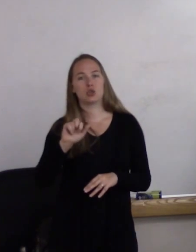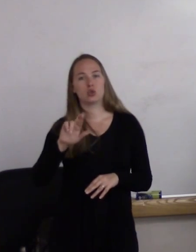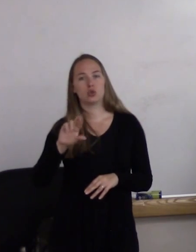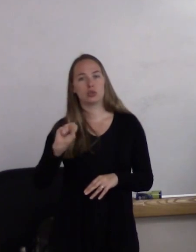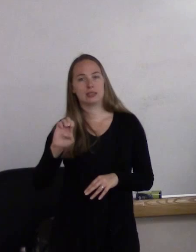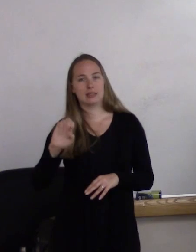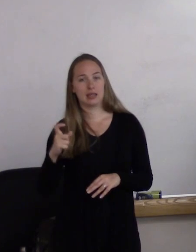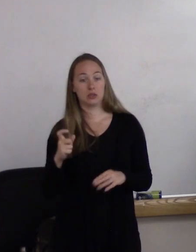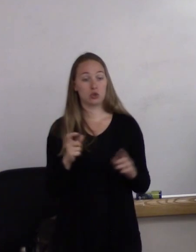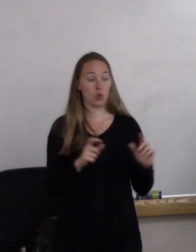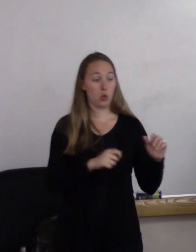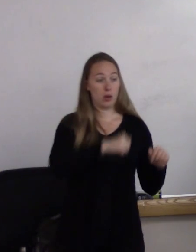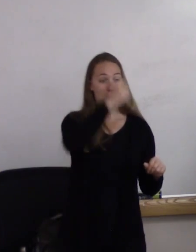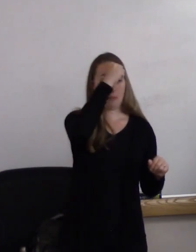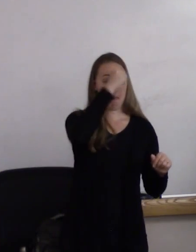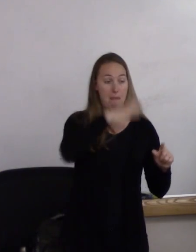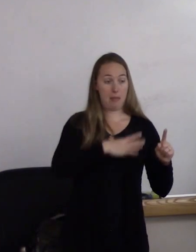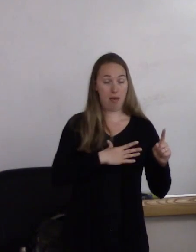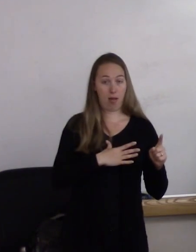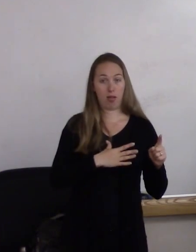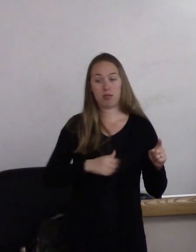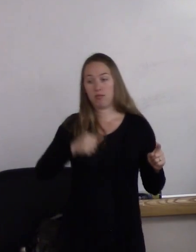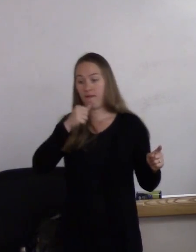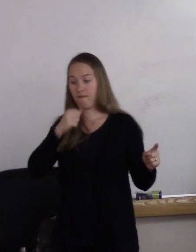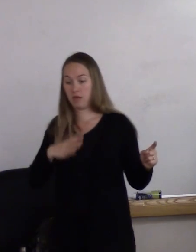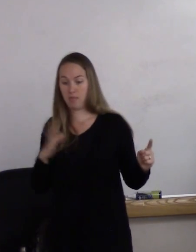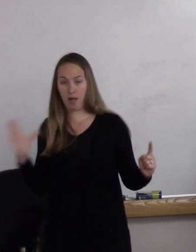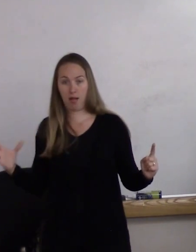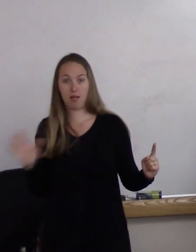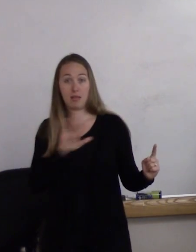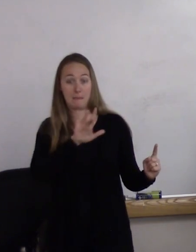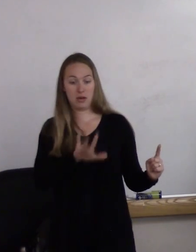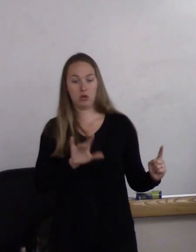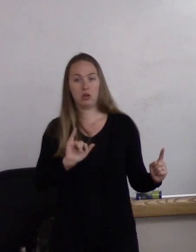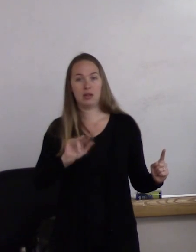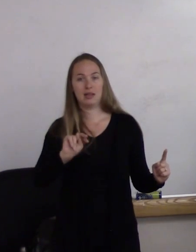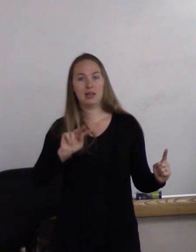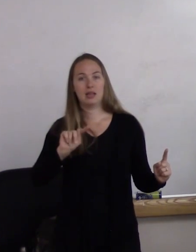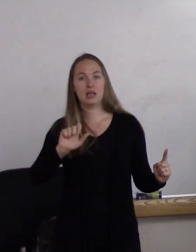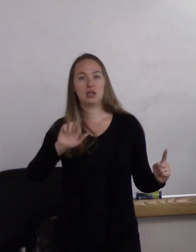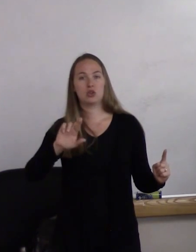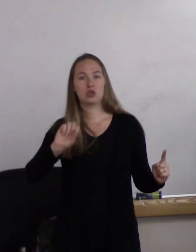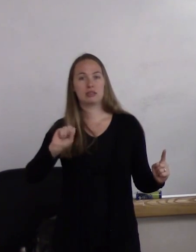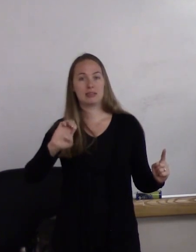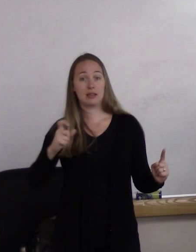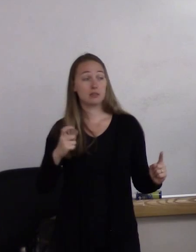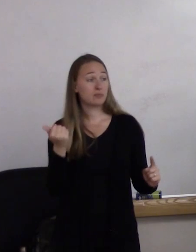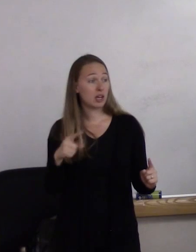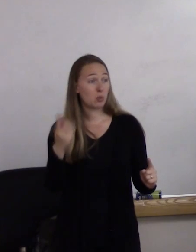So again, from male to female with intersex in the middle. Anyone heard that term before: intersex?